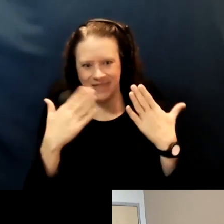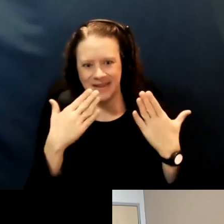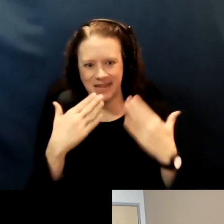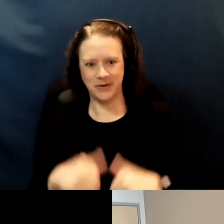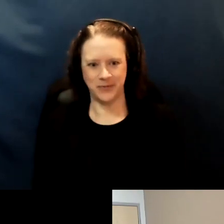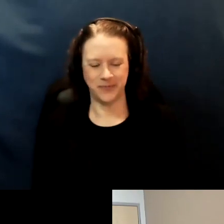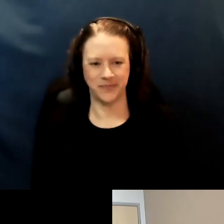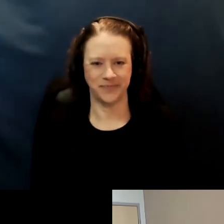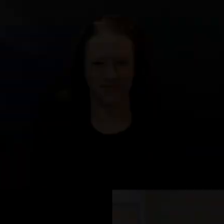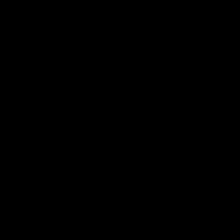Good night.